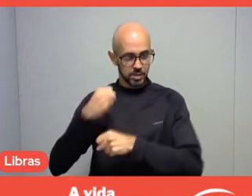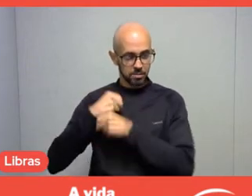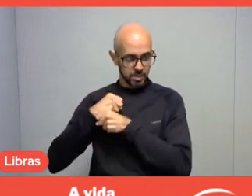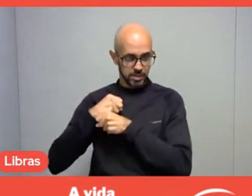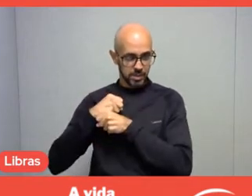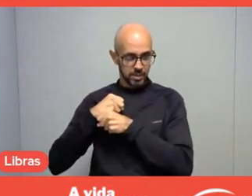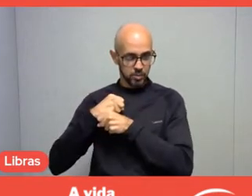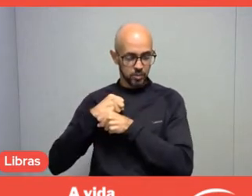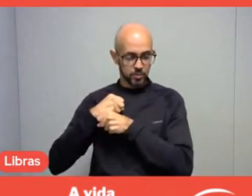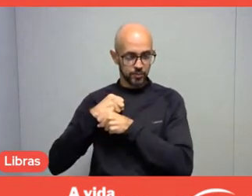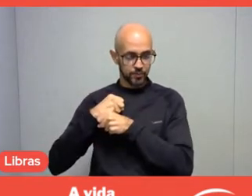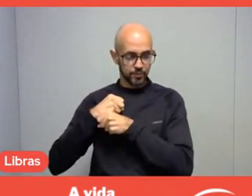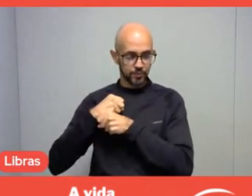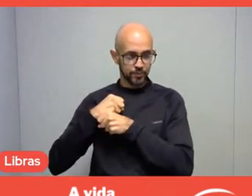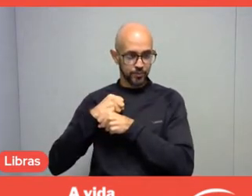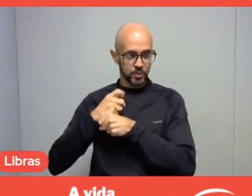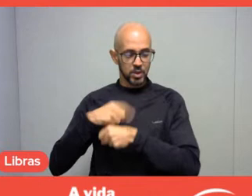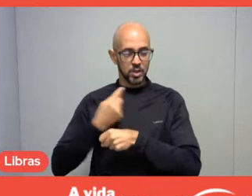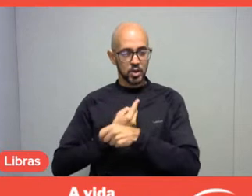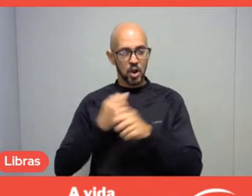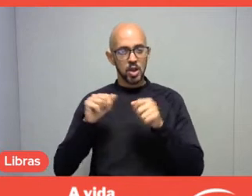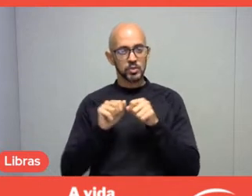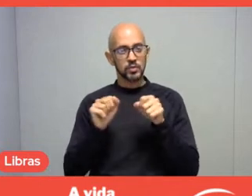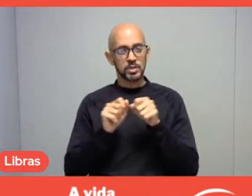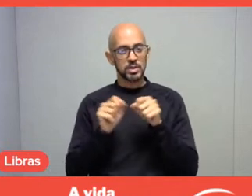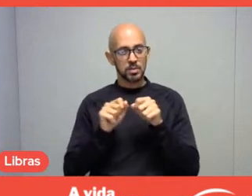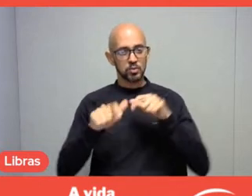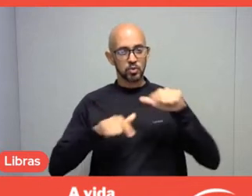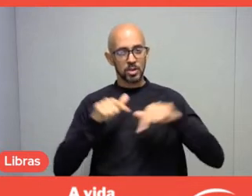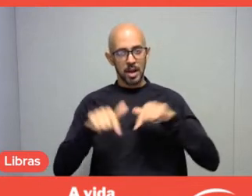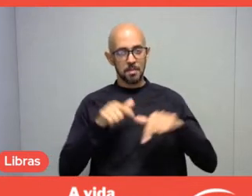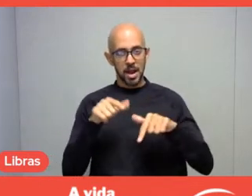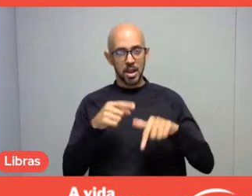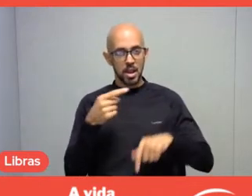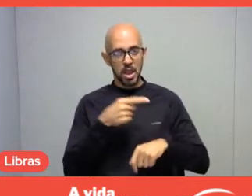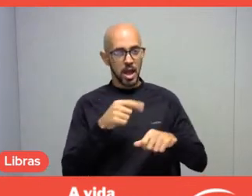and we carried out an activity that caught my attention,